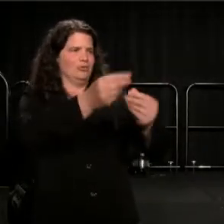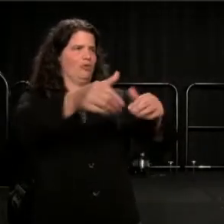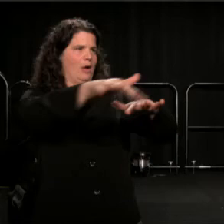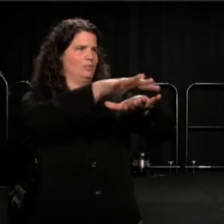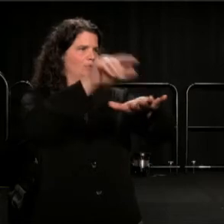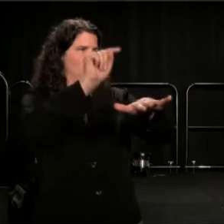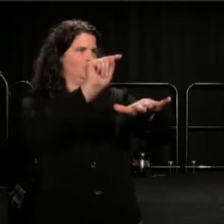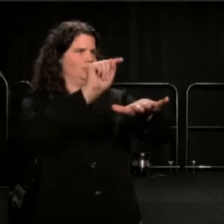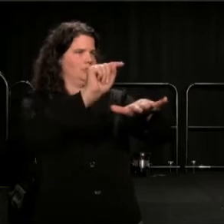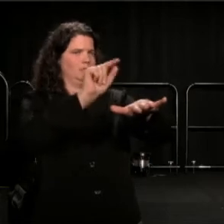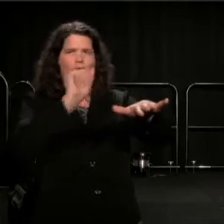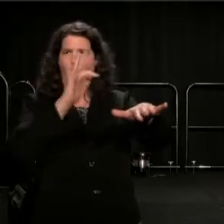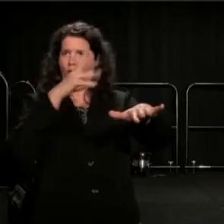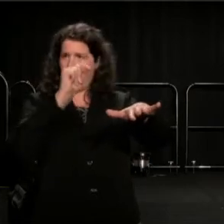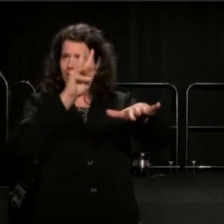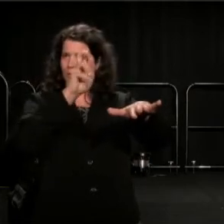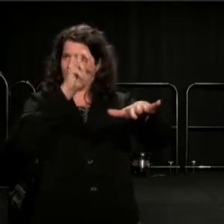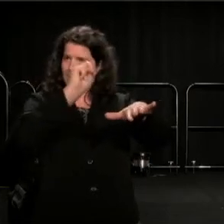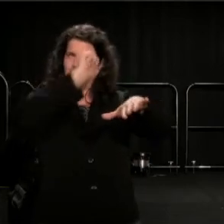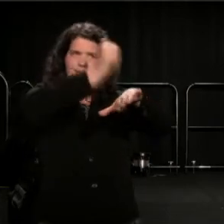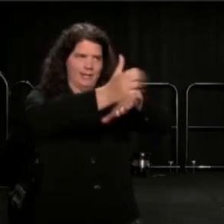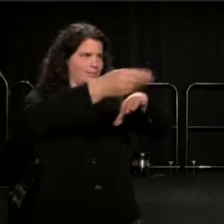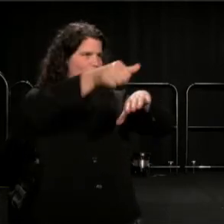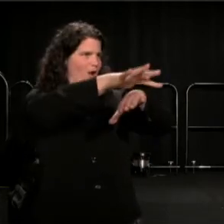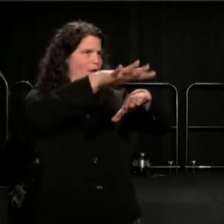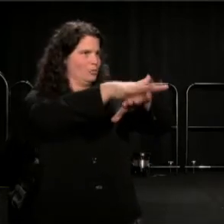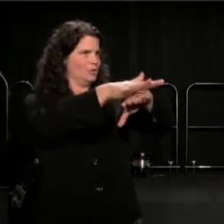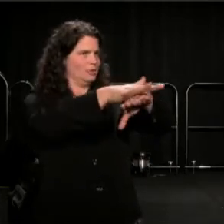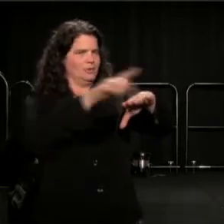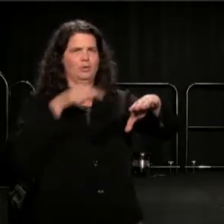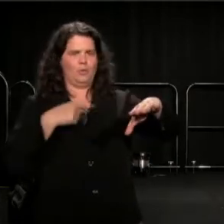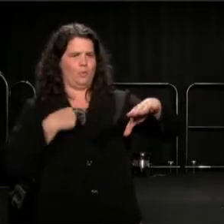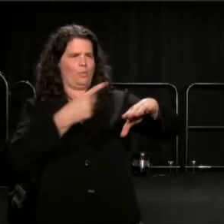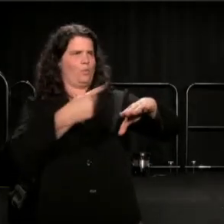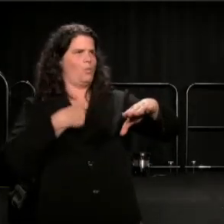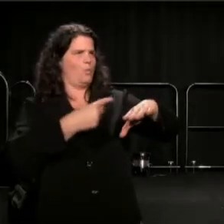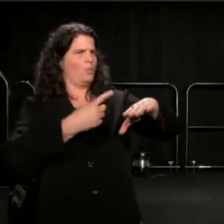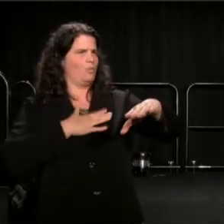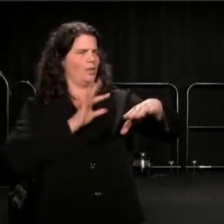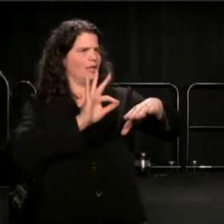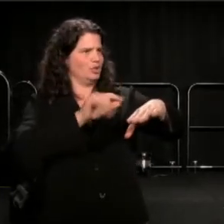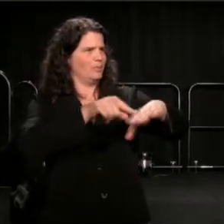Those of you who were moved, are moved, must move.